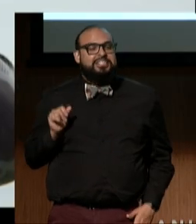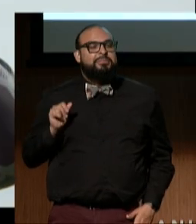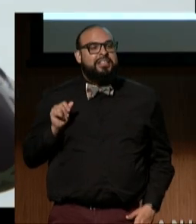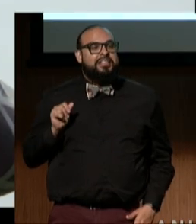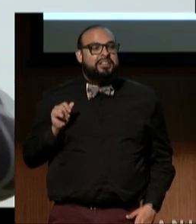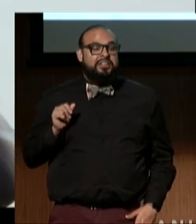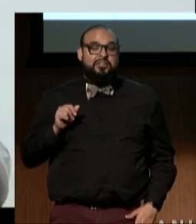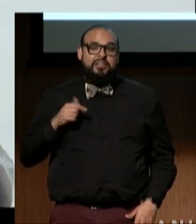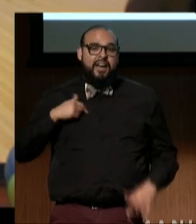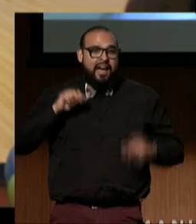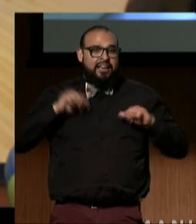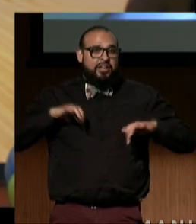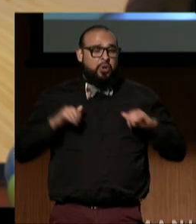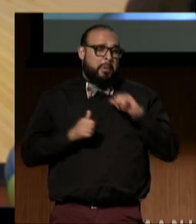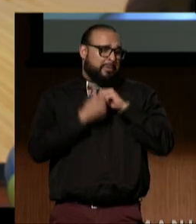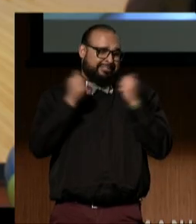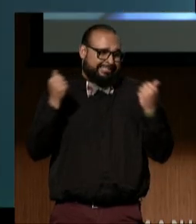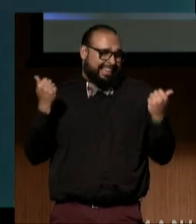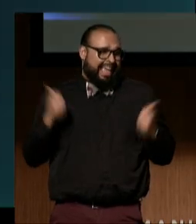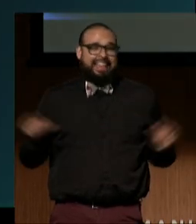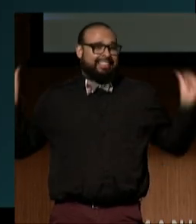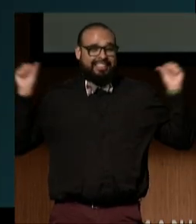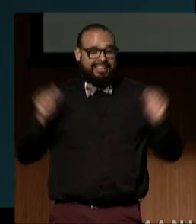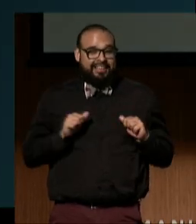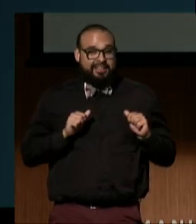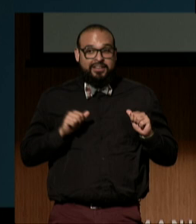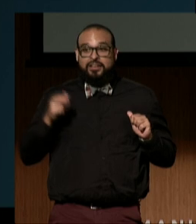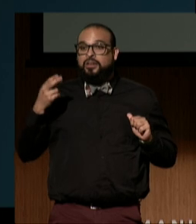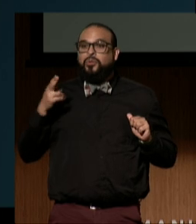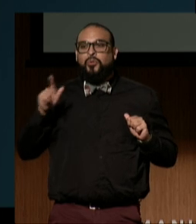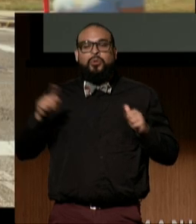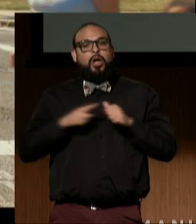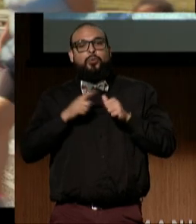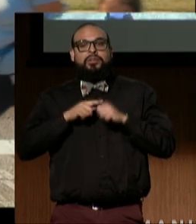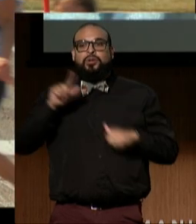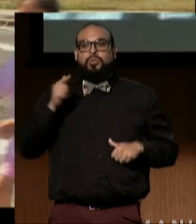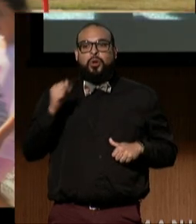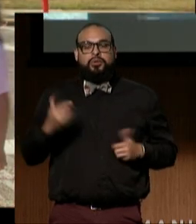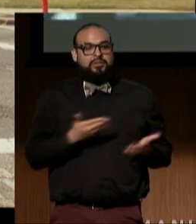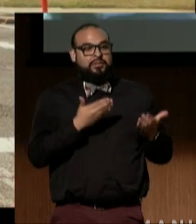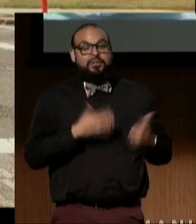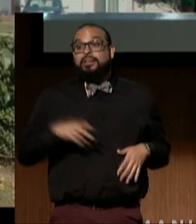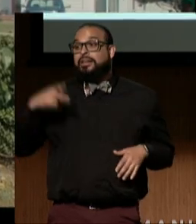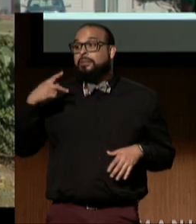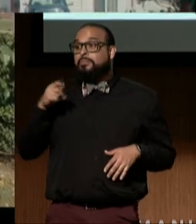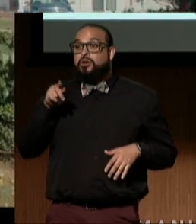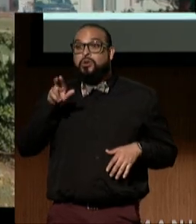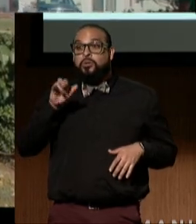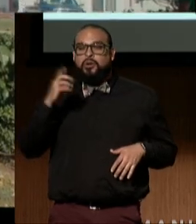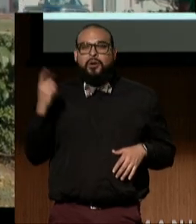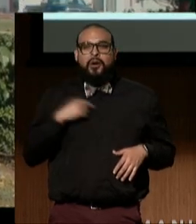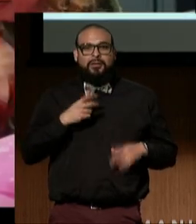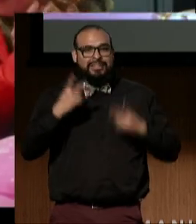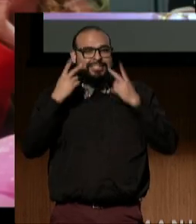who can do most anything. Hulu Originals logo. Patrice always sees the best side of life.